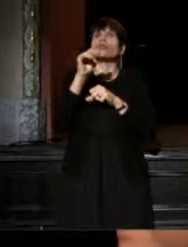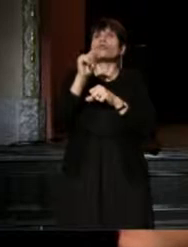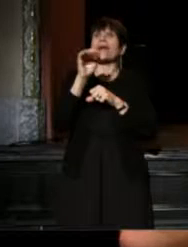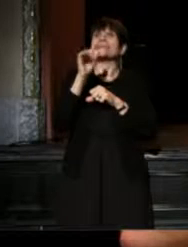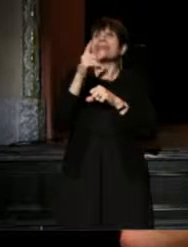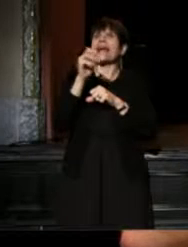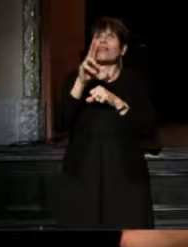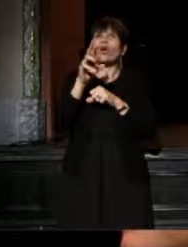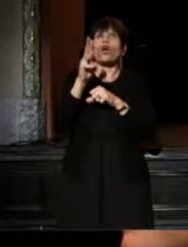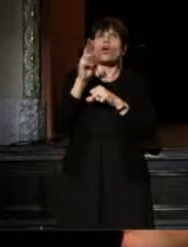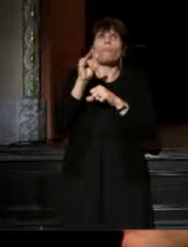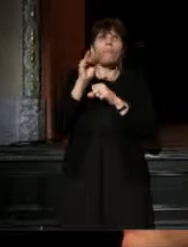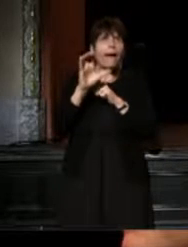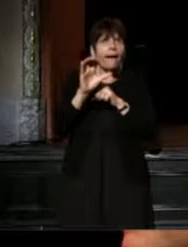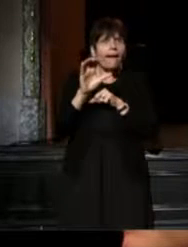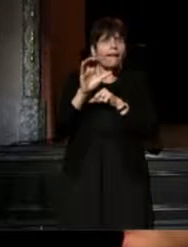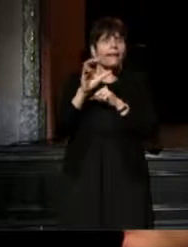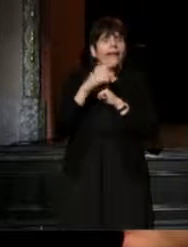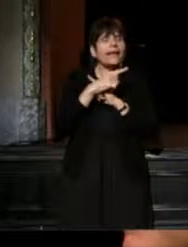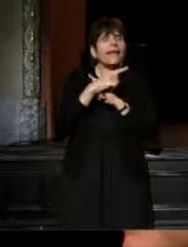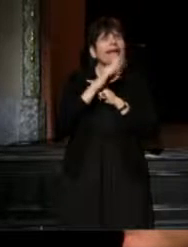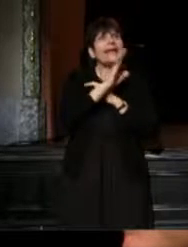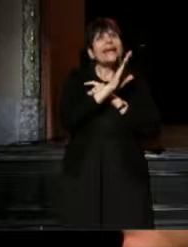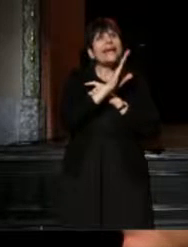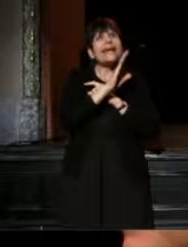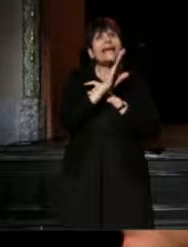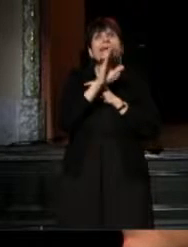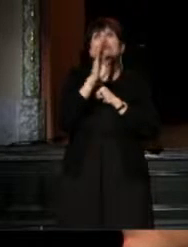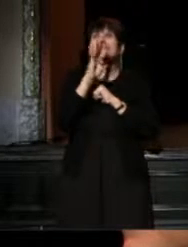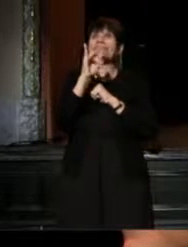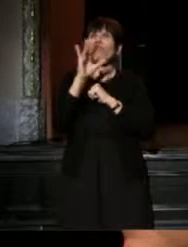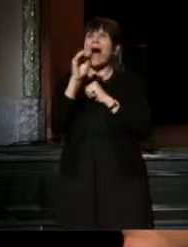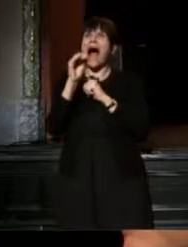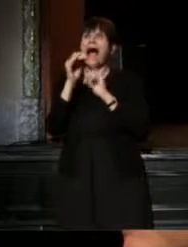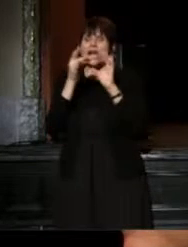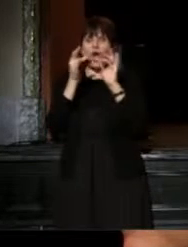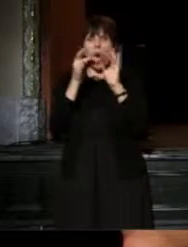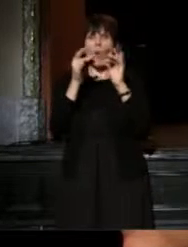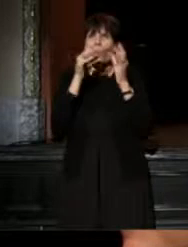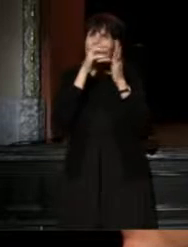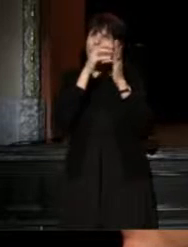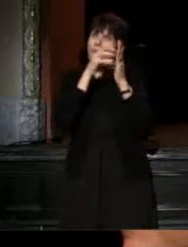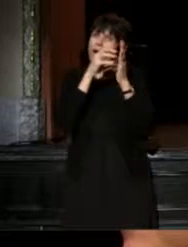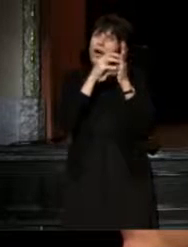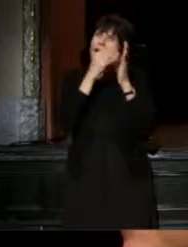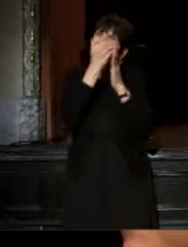His little bio, I noticed it listed him as the Assistant Director